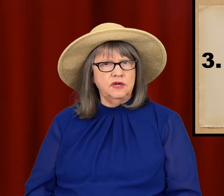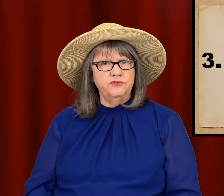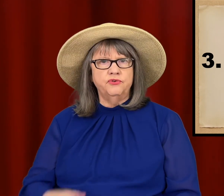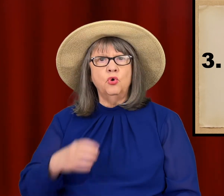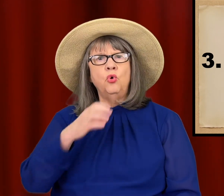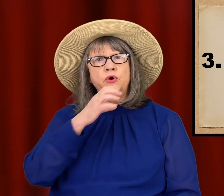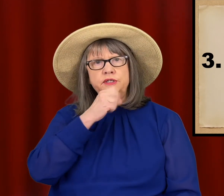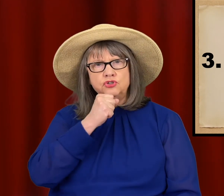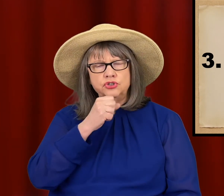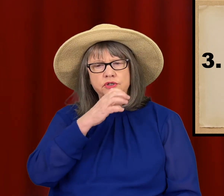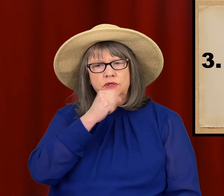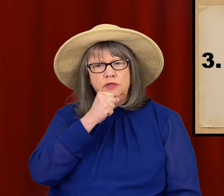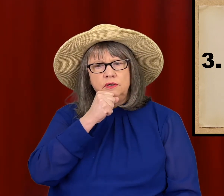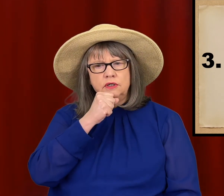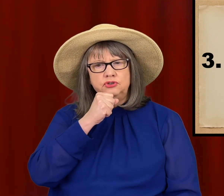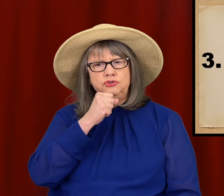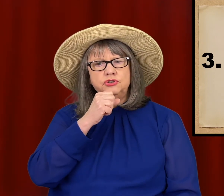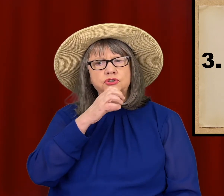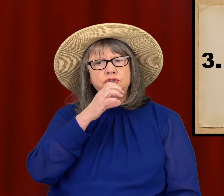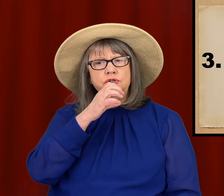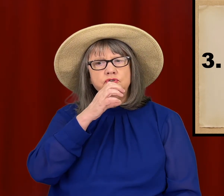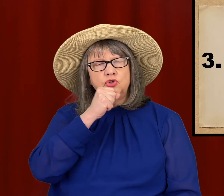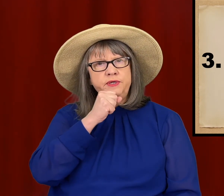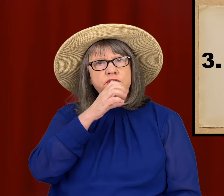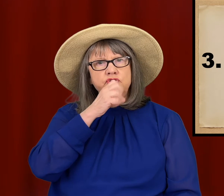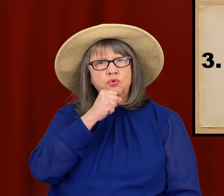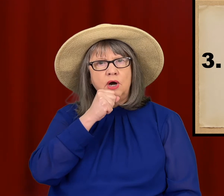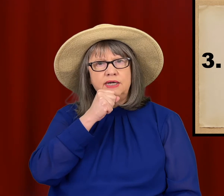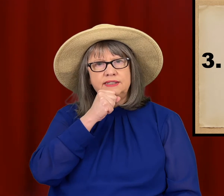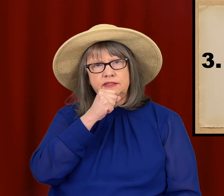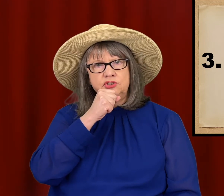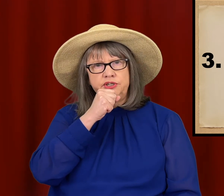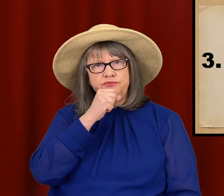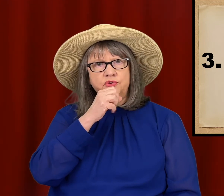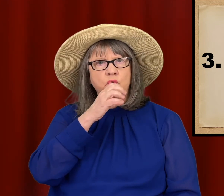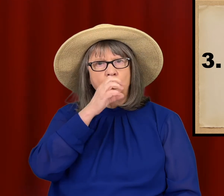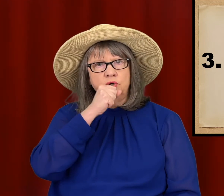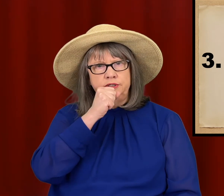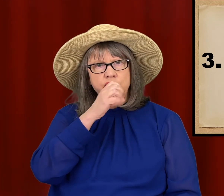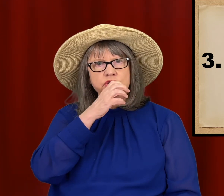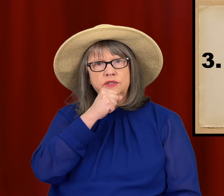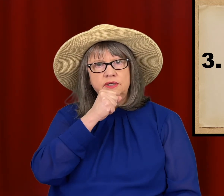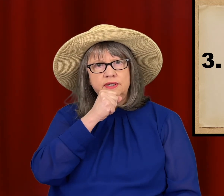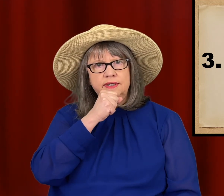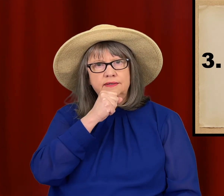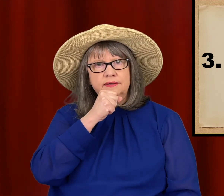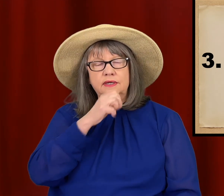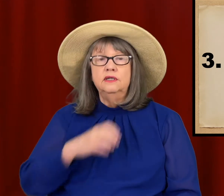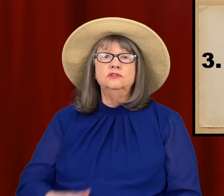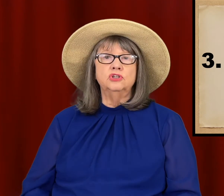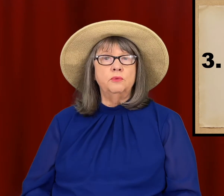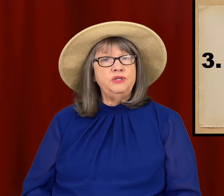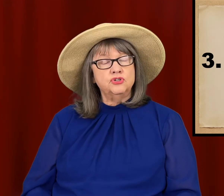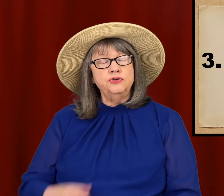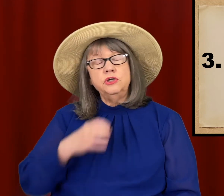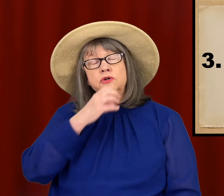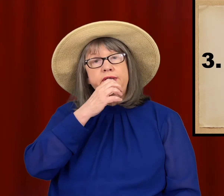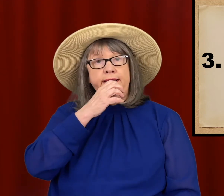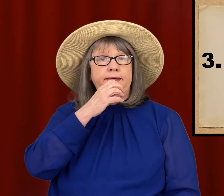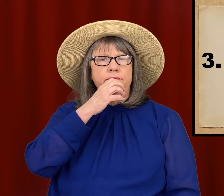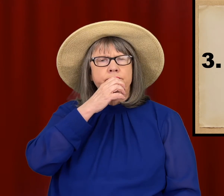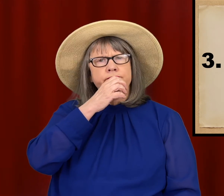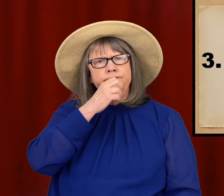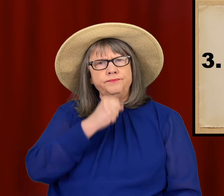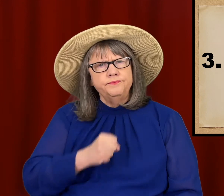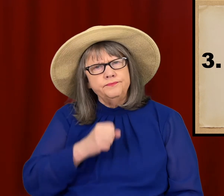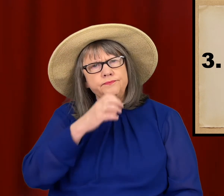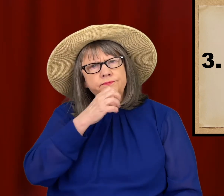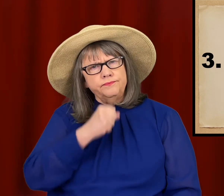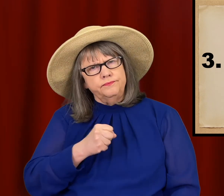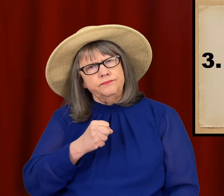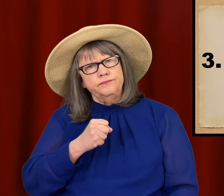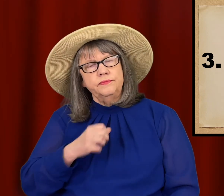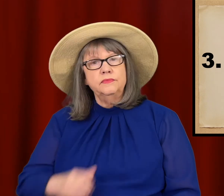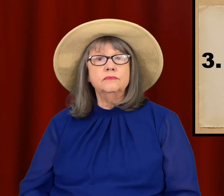sign for ORANGE. Because you just squeeze twice at the chin for ORANGE. So be sure to go down.